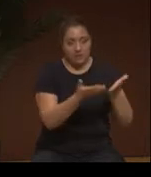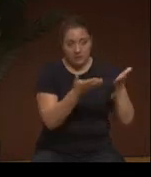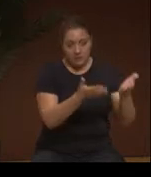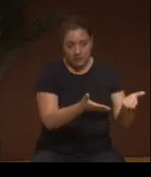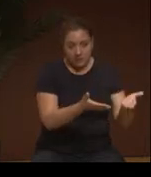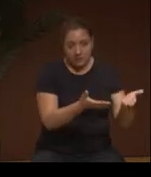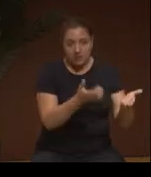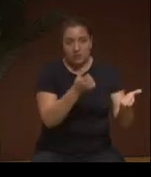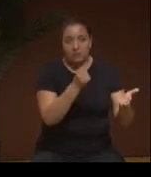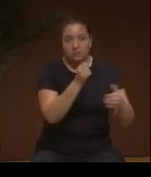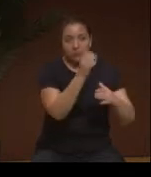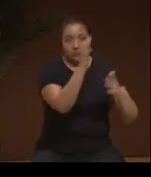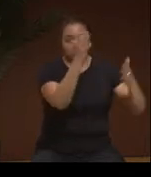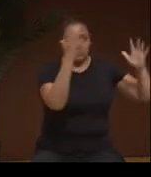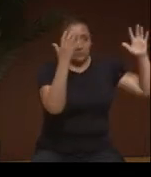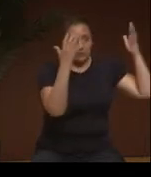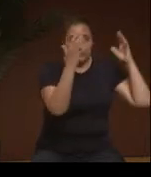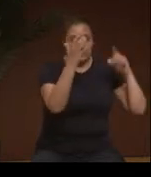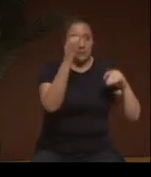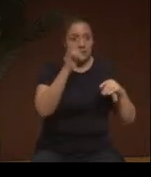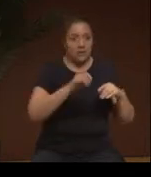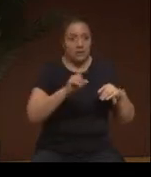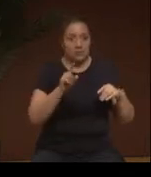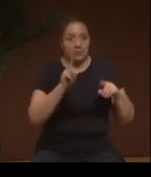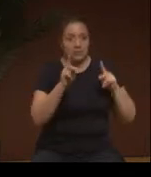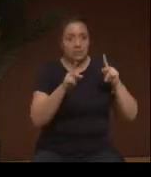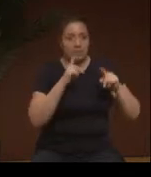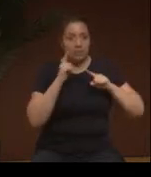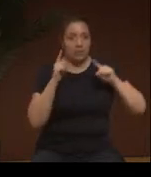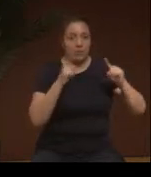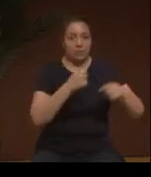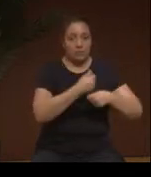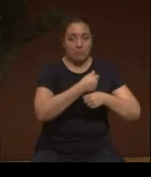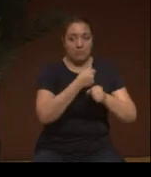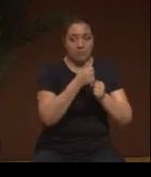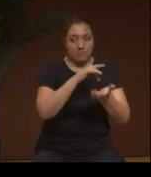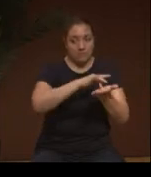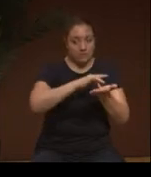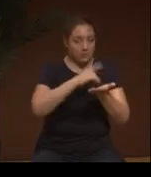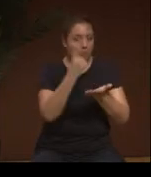So the woods were the place where people would make medicine. And it's always open.